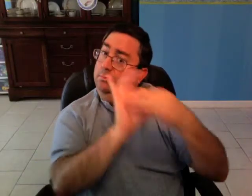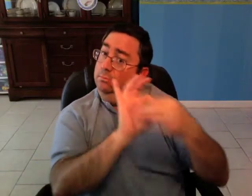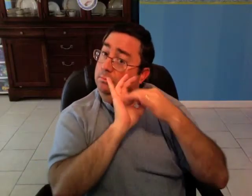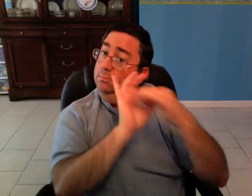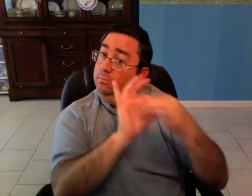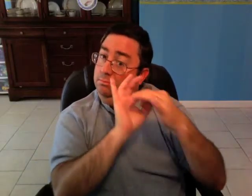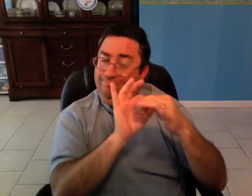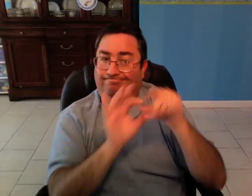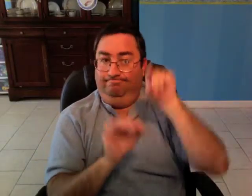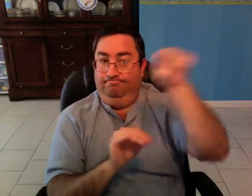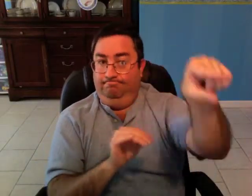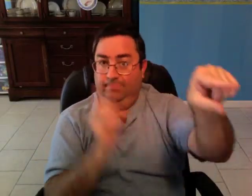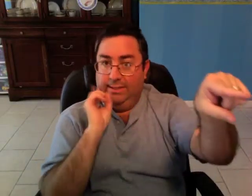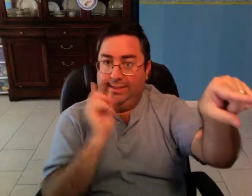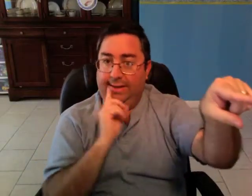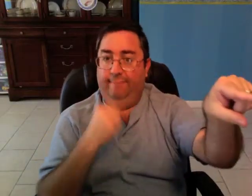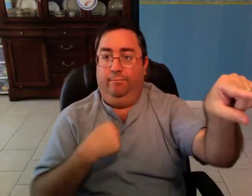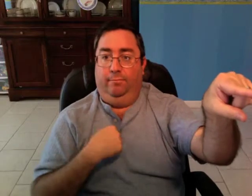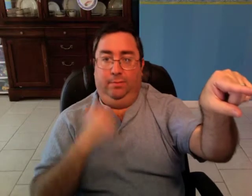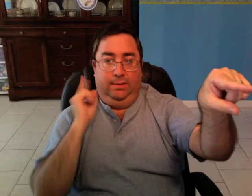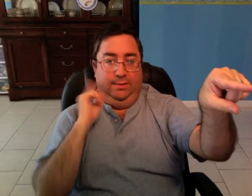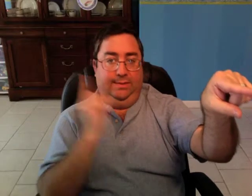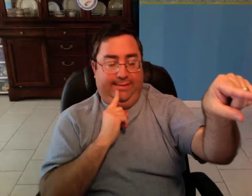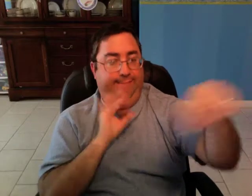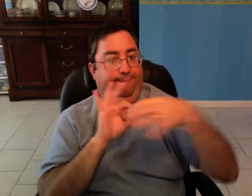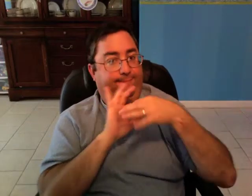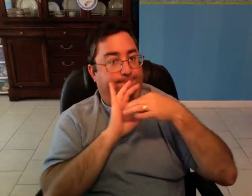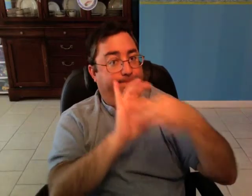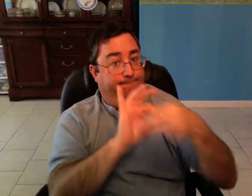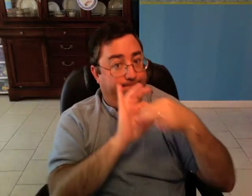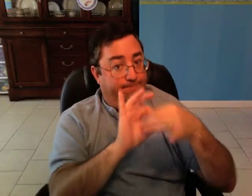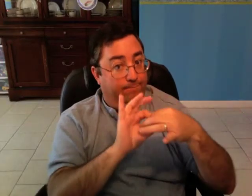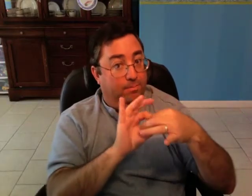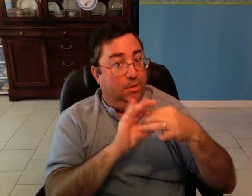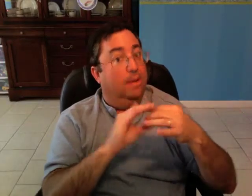There is a Deaf-Deaf bond.